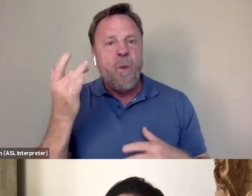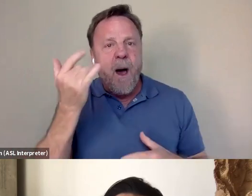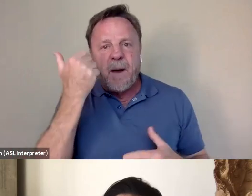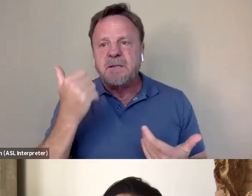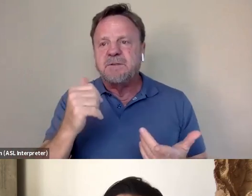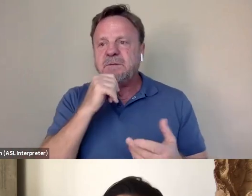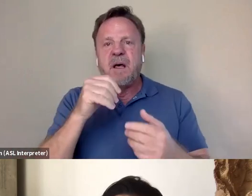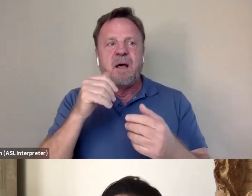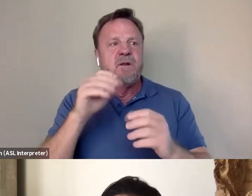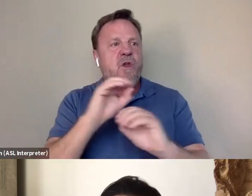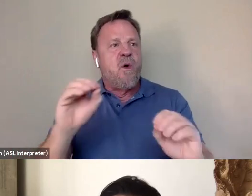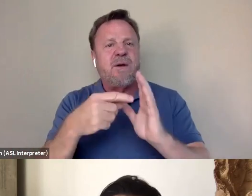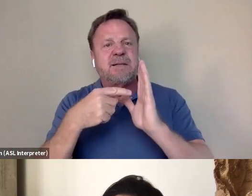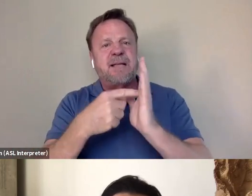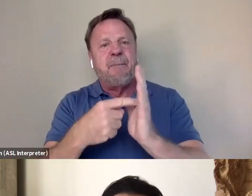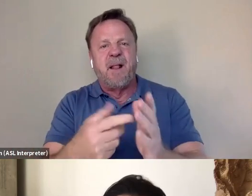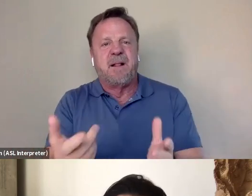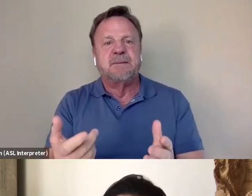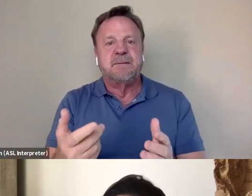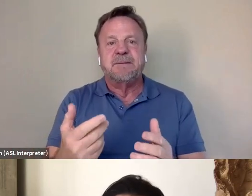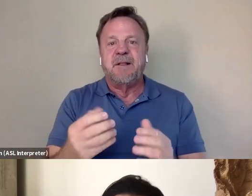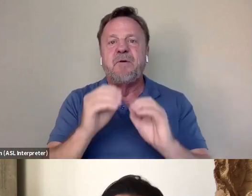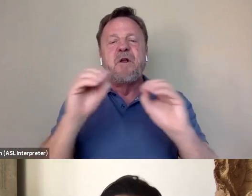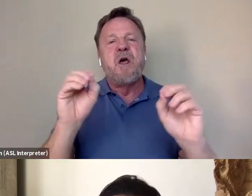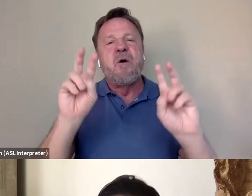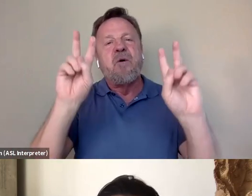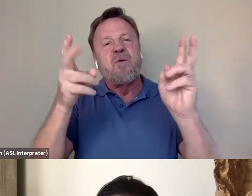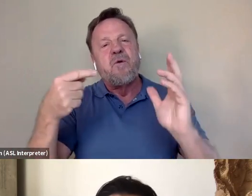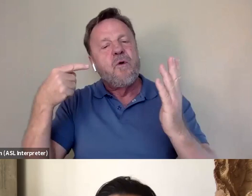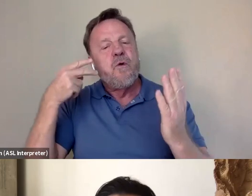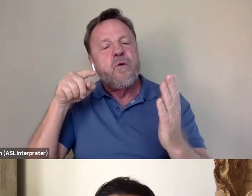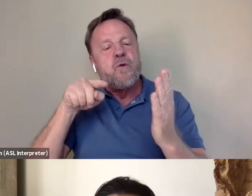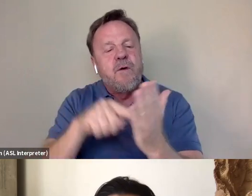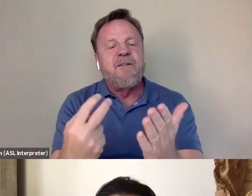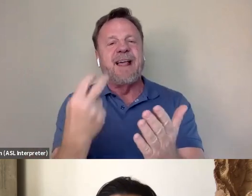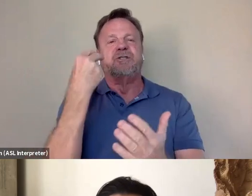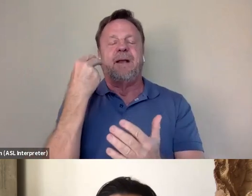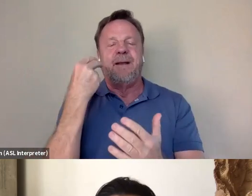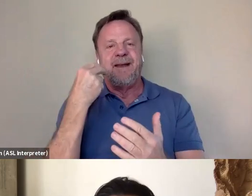there weren't reflections to go back to the Juno Diaz line of himself.